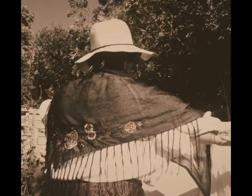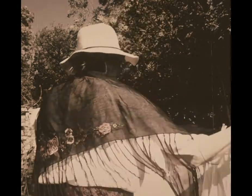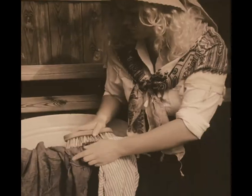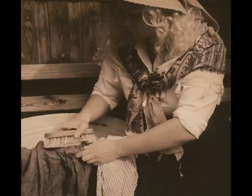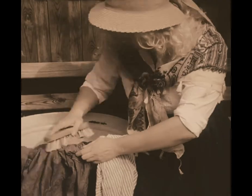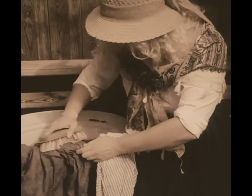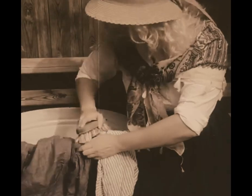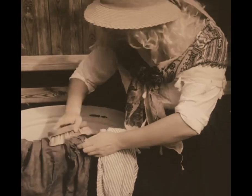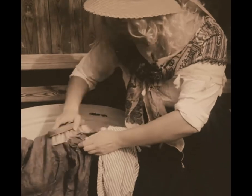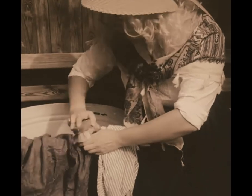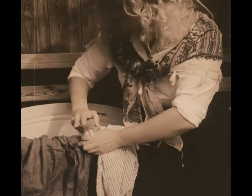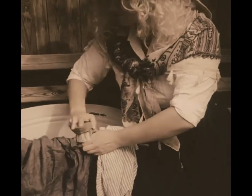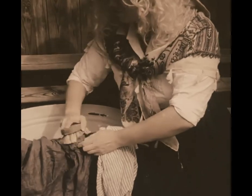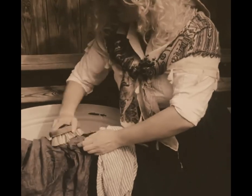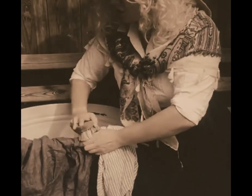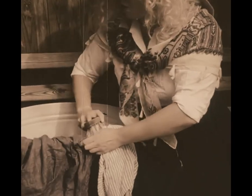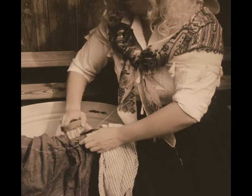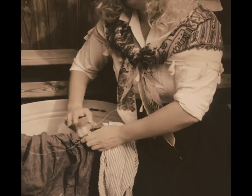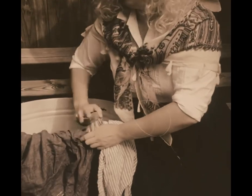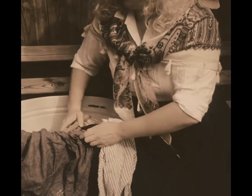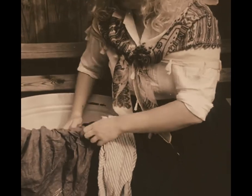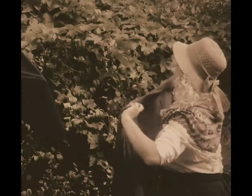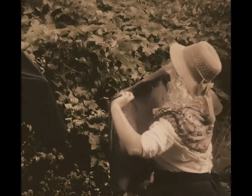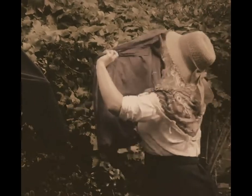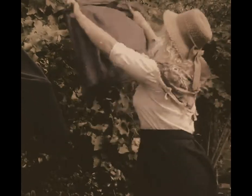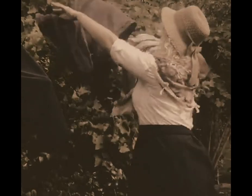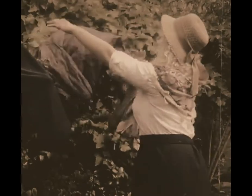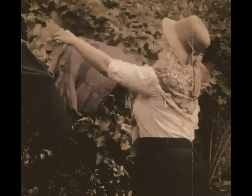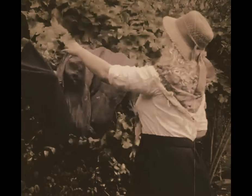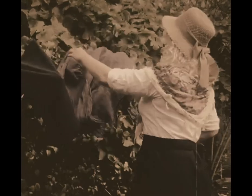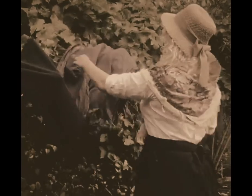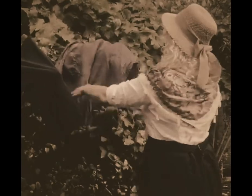We boil it in our hopping pots and hang it on the green